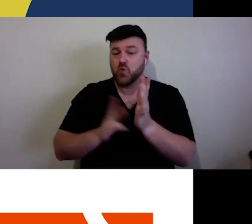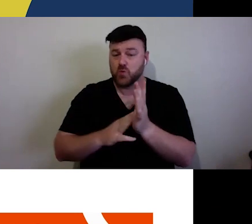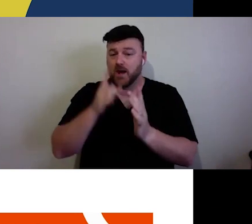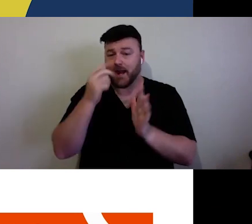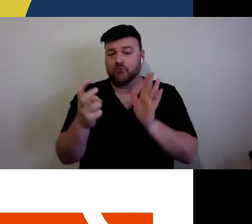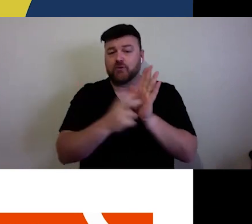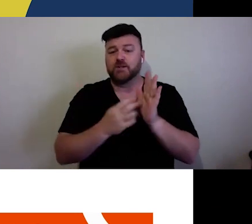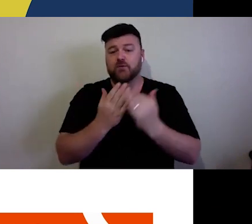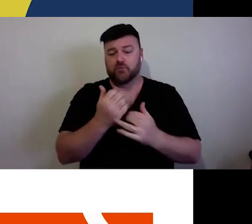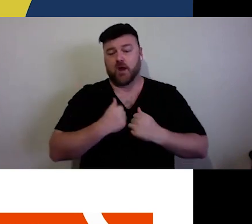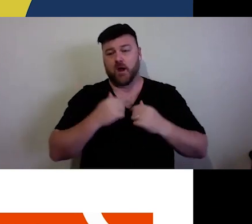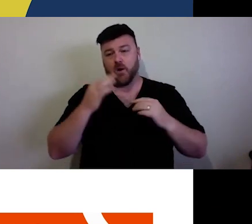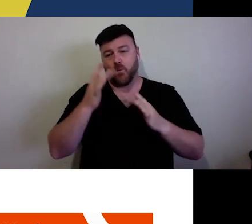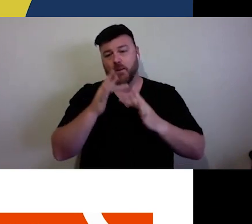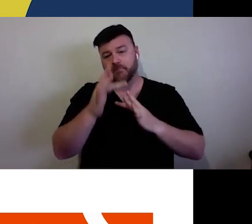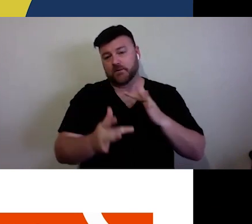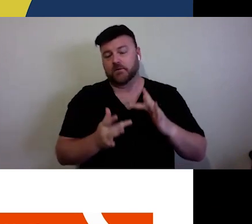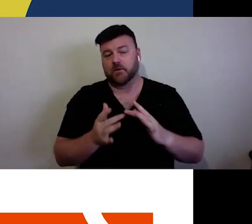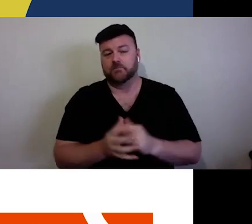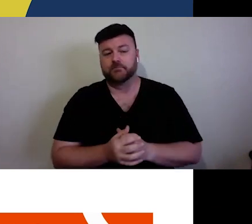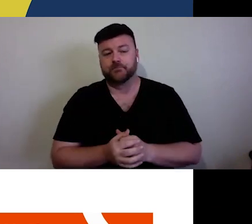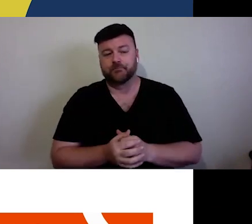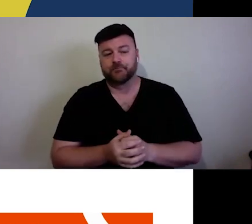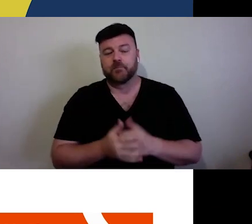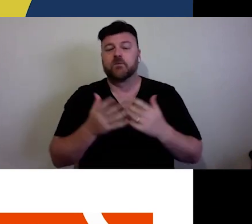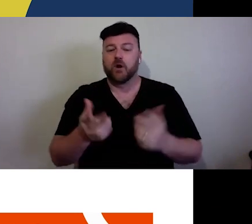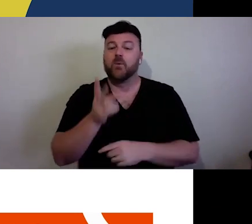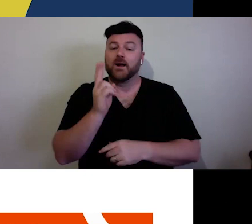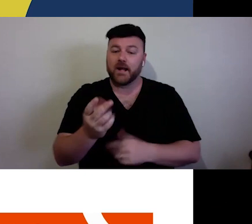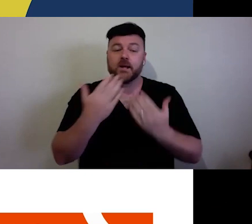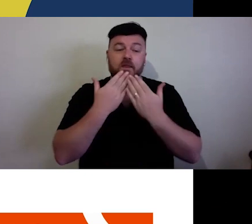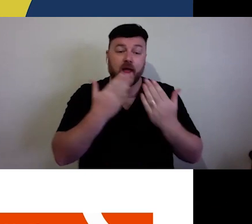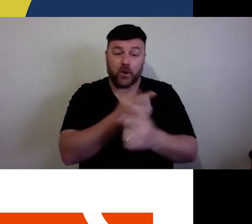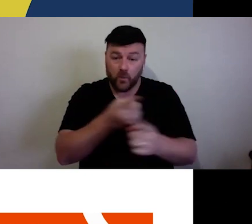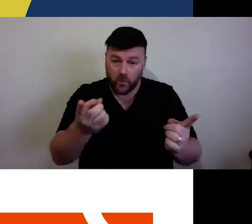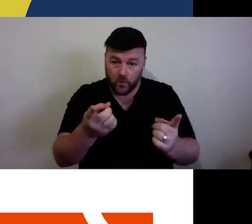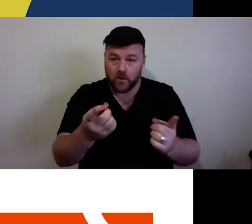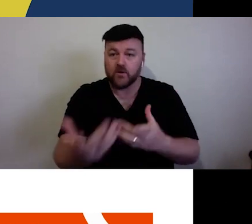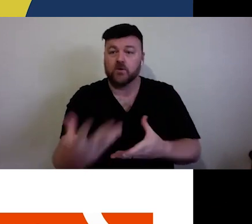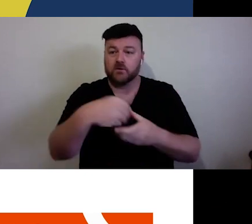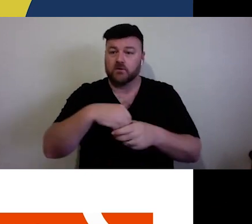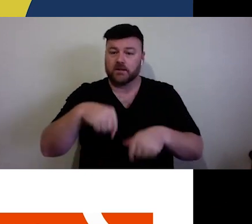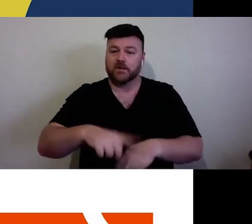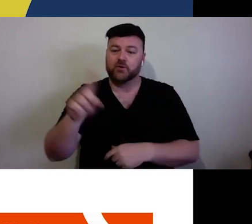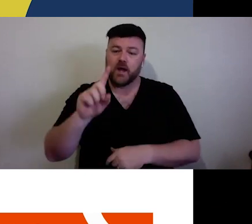So, on that note, thanks for joining us today, and we will see you soon. Thanks, everyone.